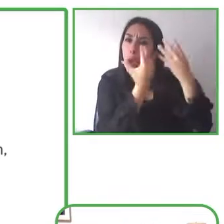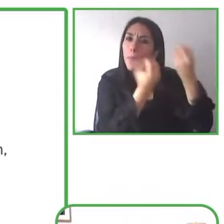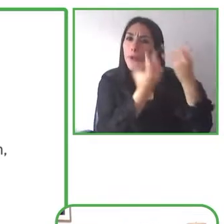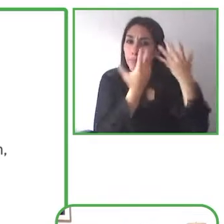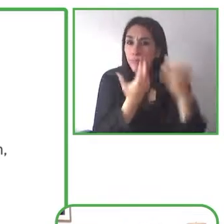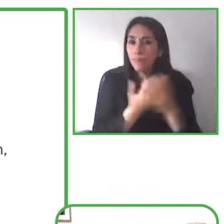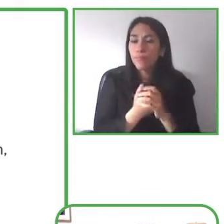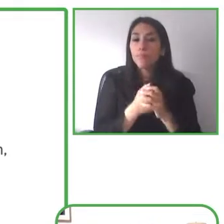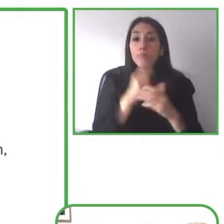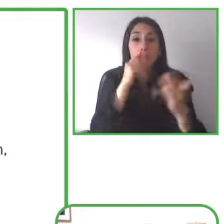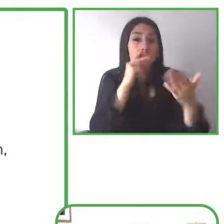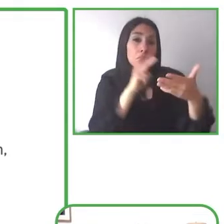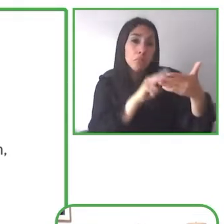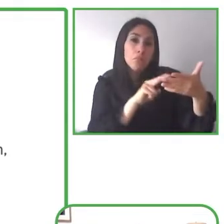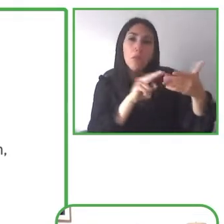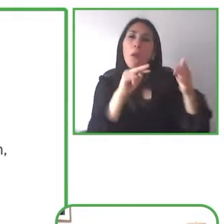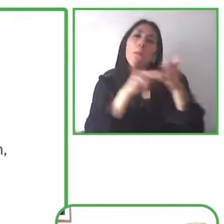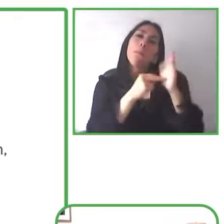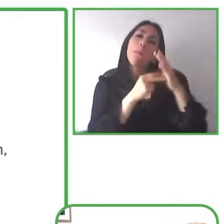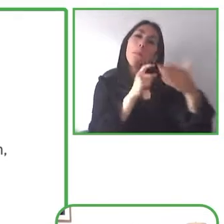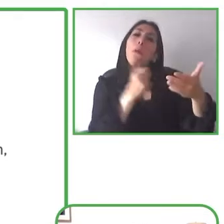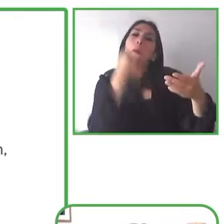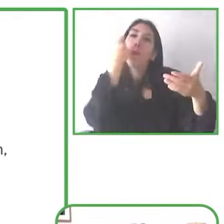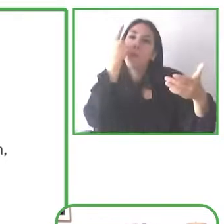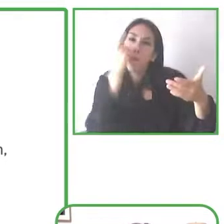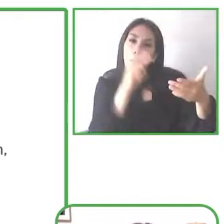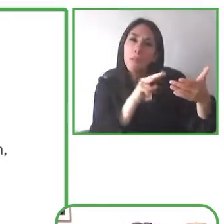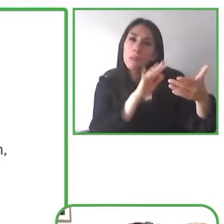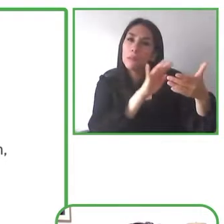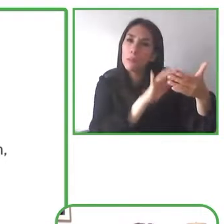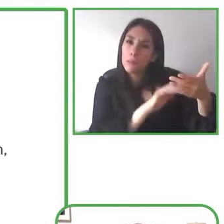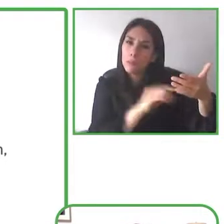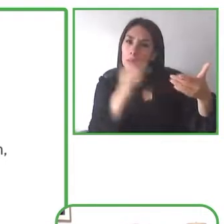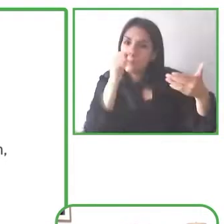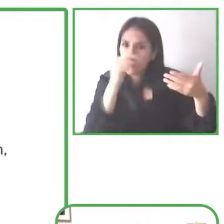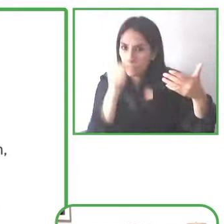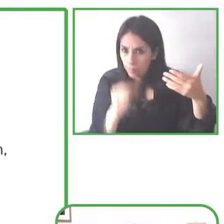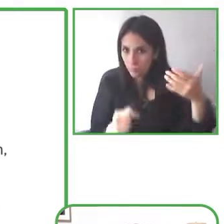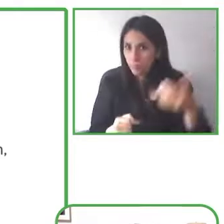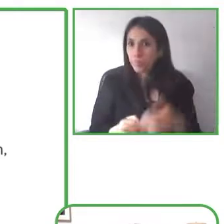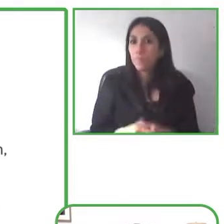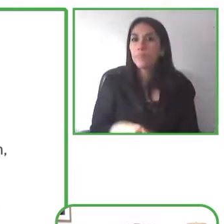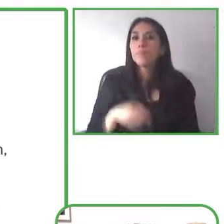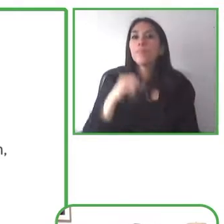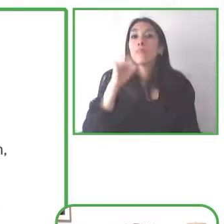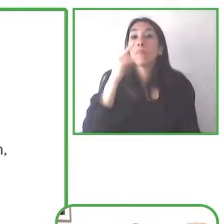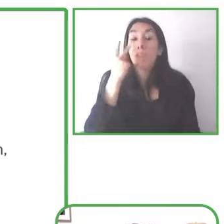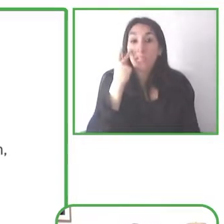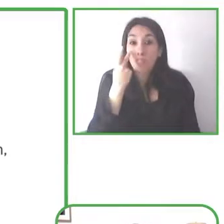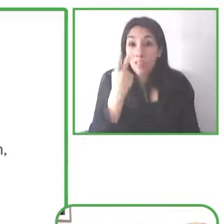So, when it comes to captions at Google there's been a long history of the work that's been going on.